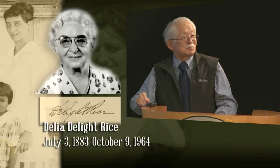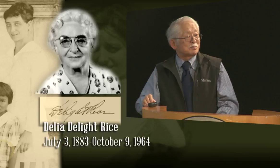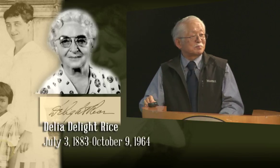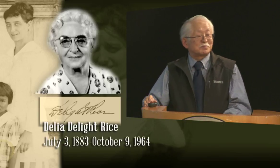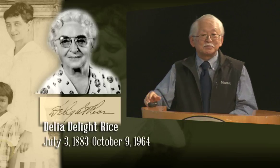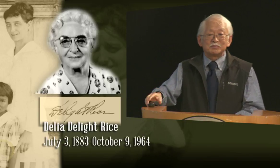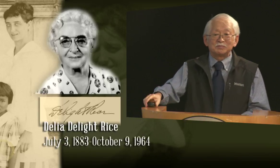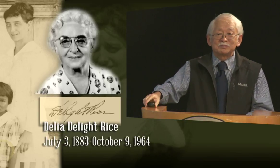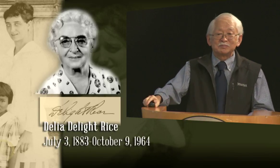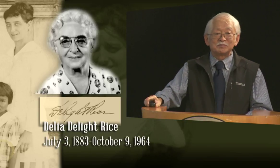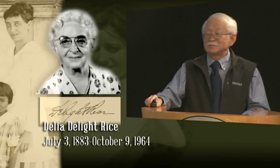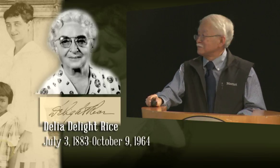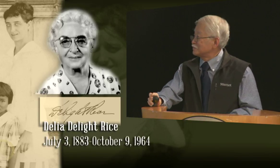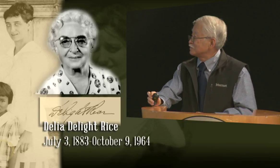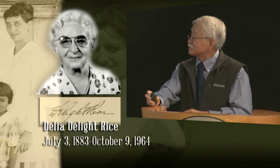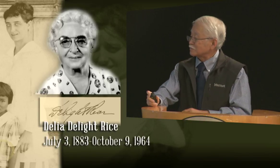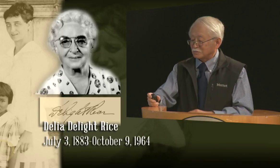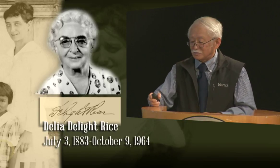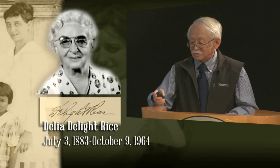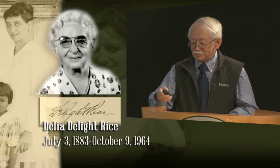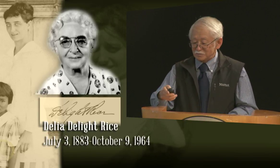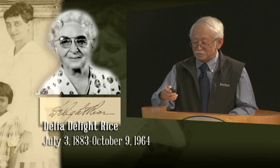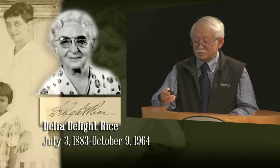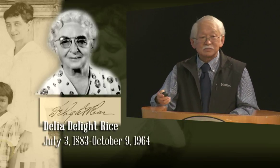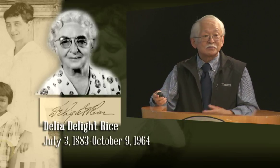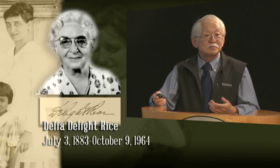I'm not sure if it's official or not but she went by Delight Rice.